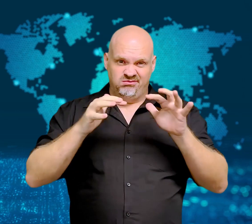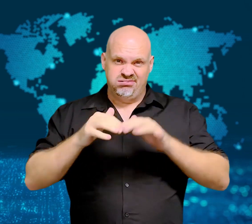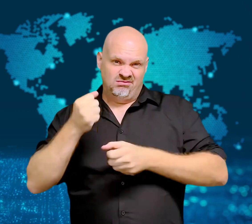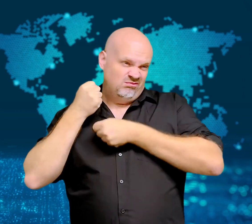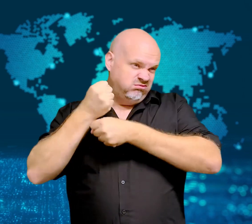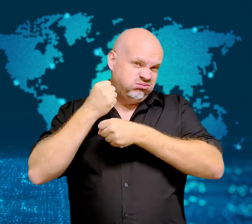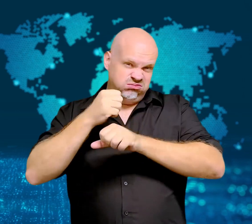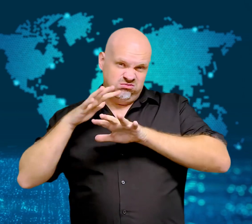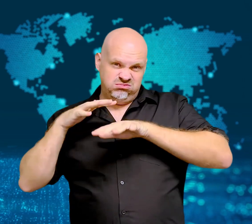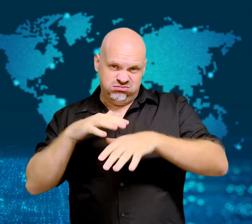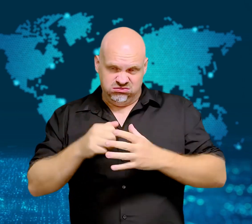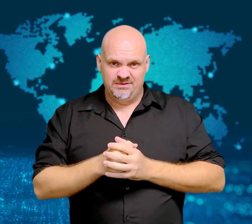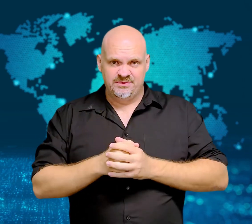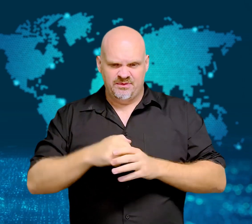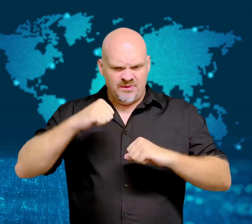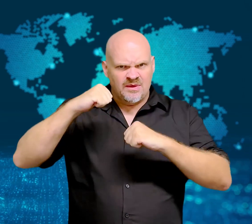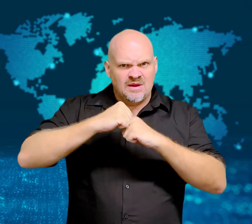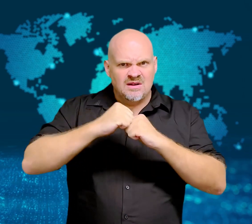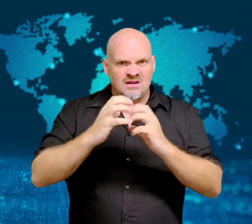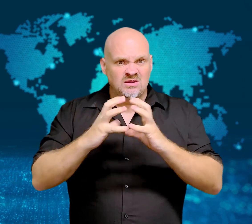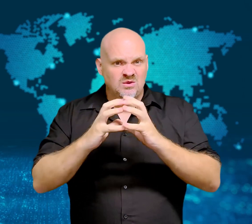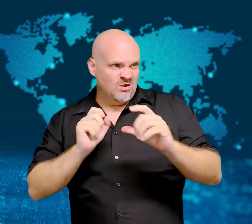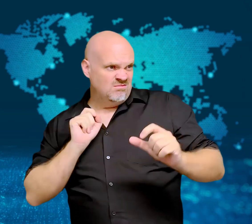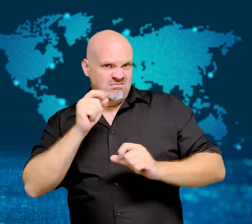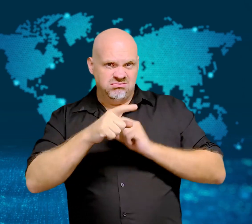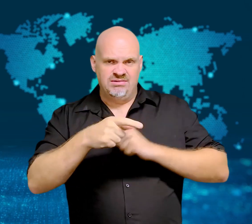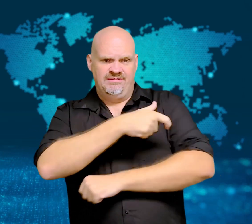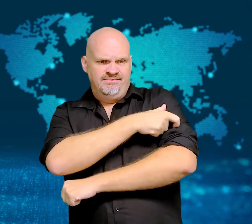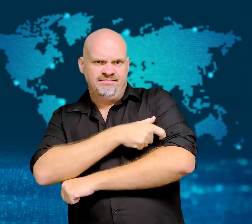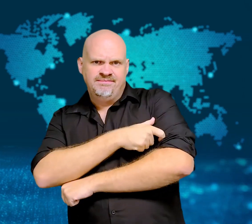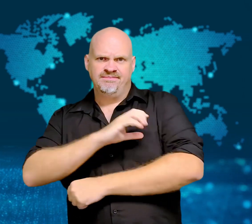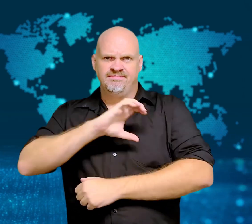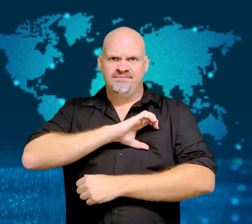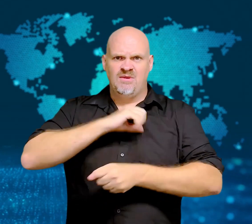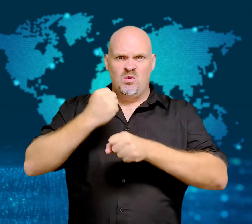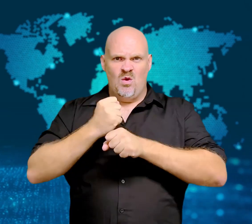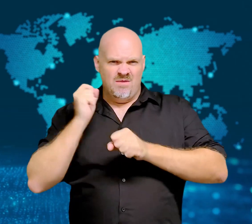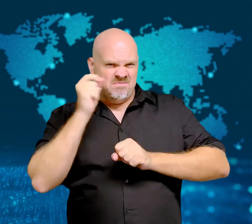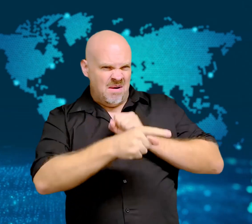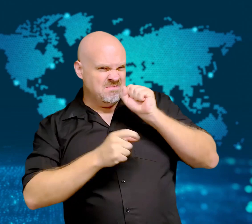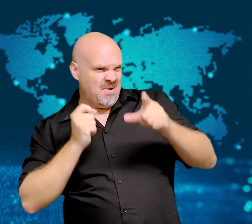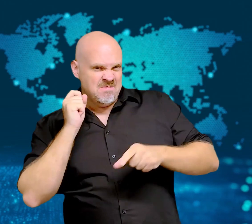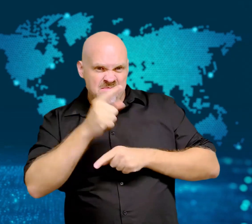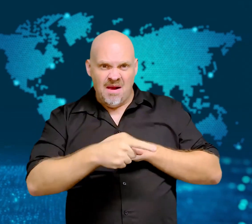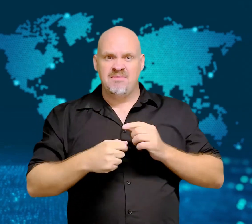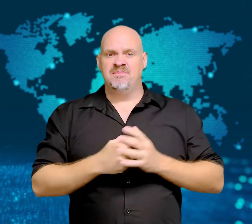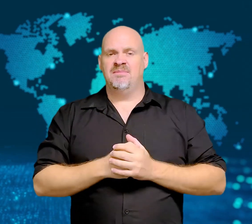at security forces, set fire to police cars, and yelled